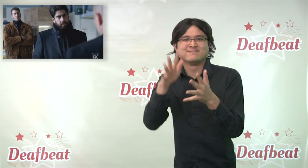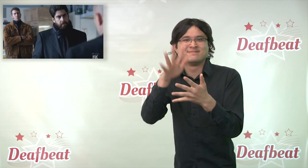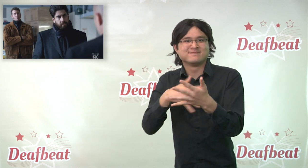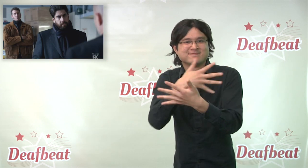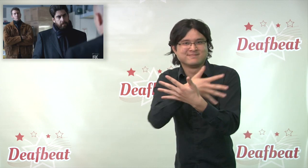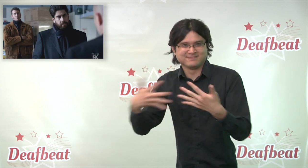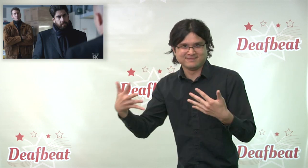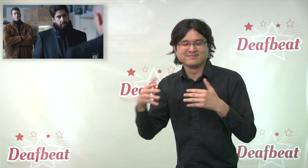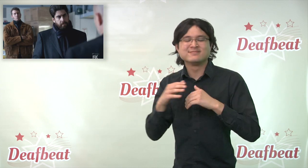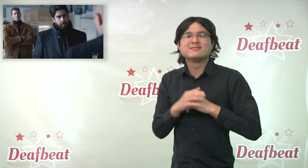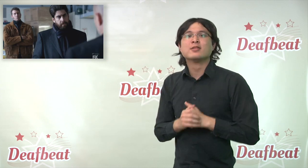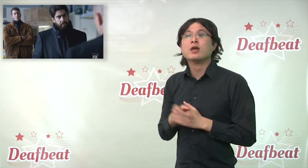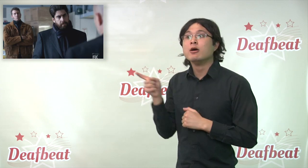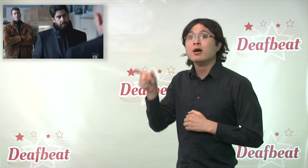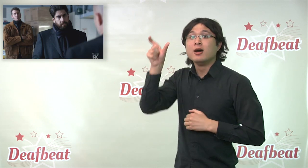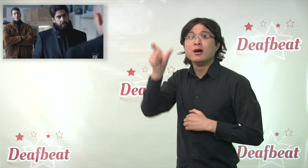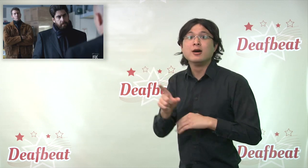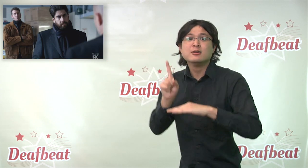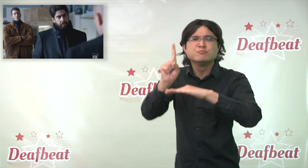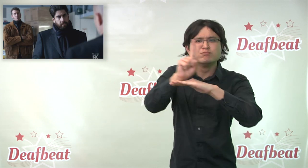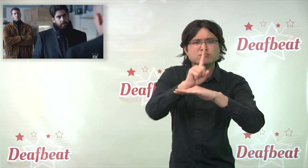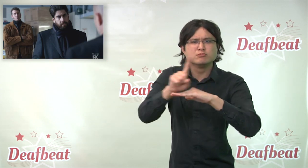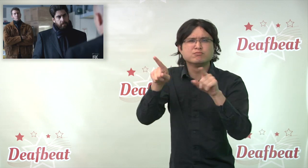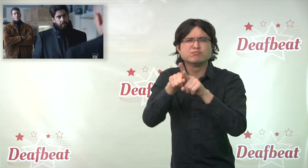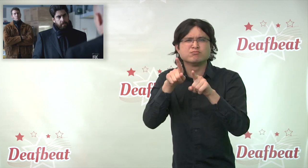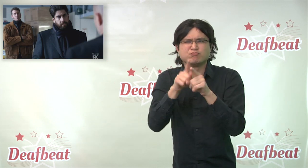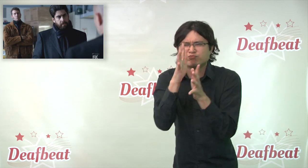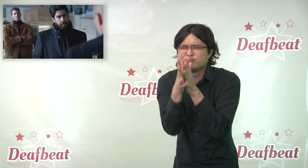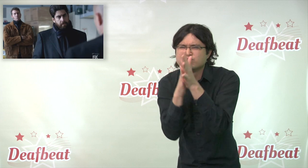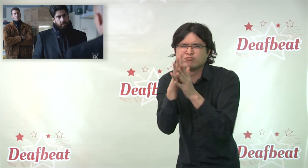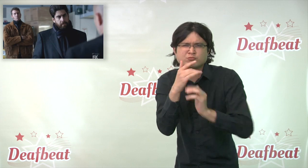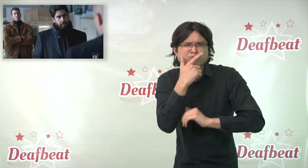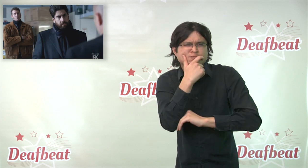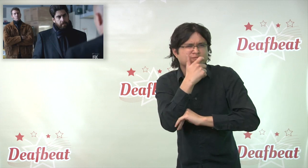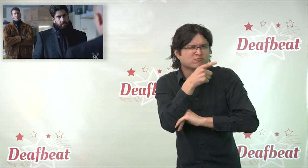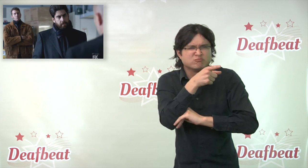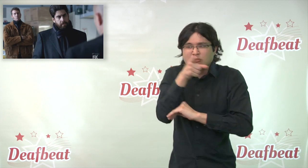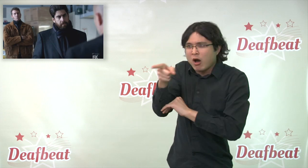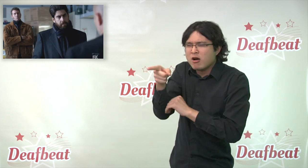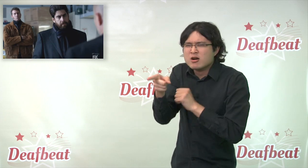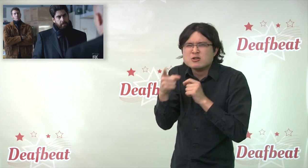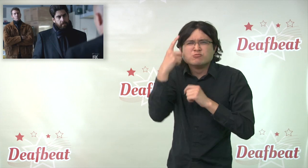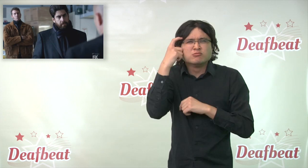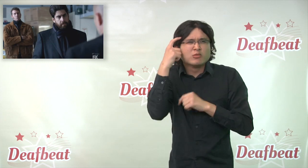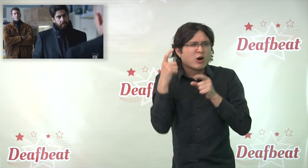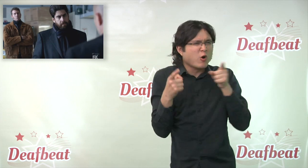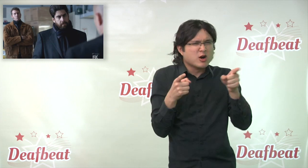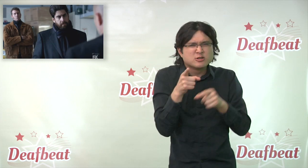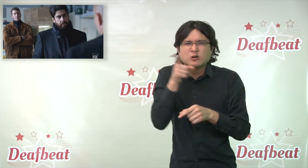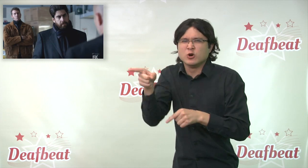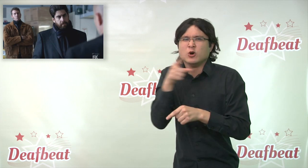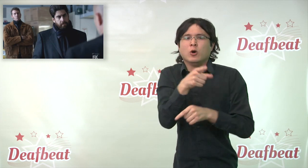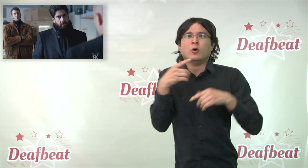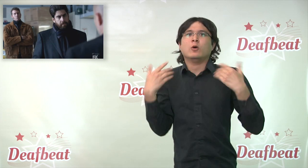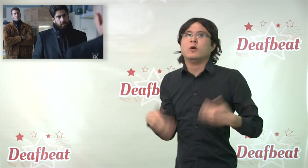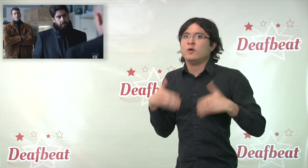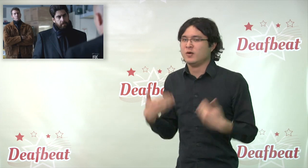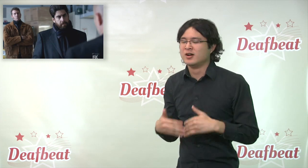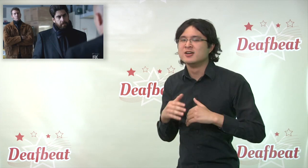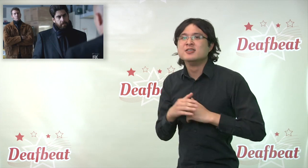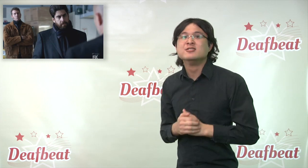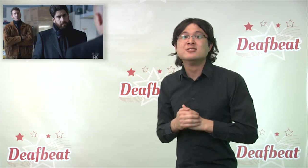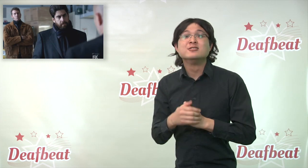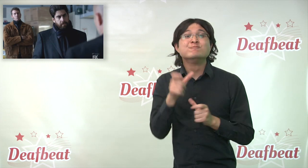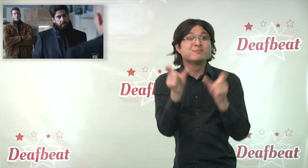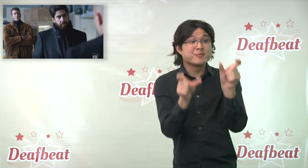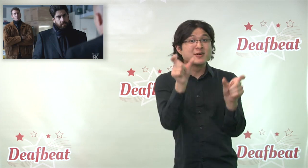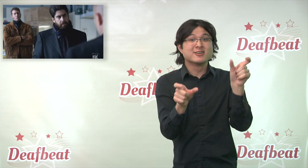Sign Language. His character uses ASL to intimidate and terrify targets. Reviewers love both characters and